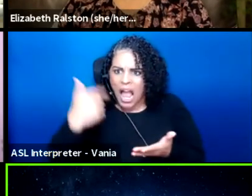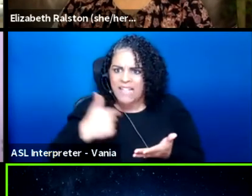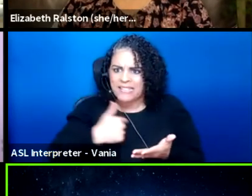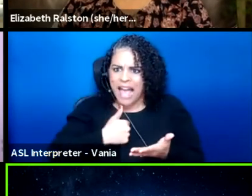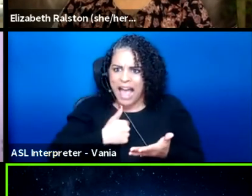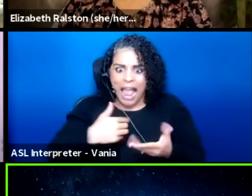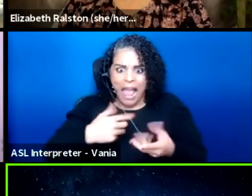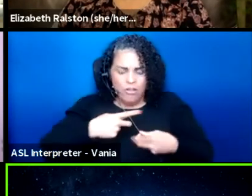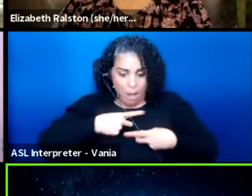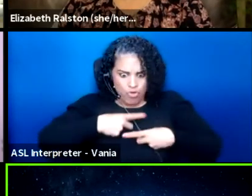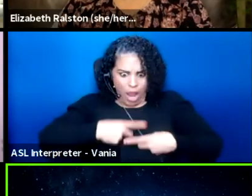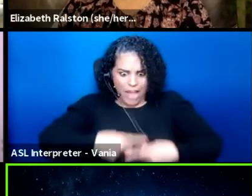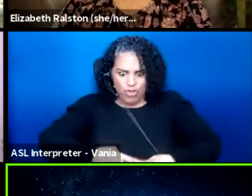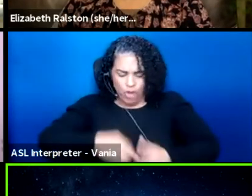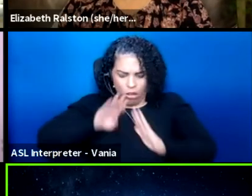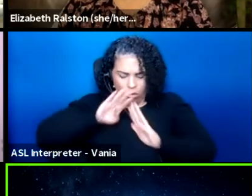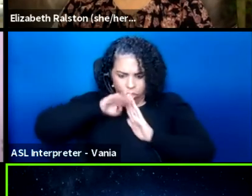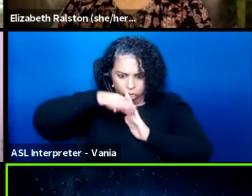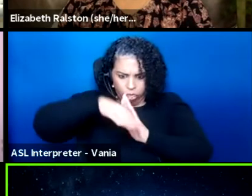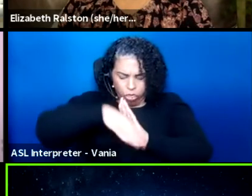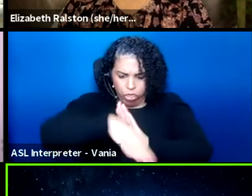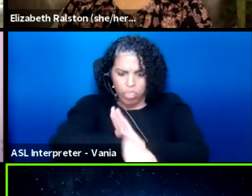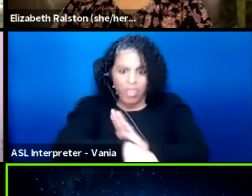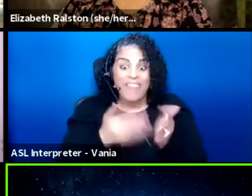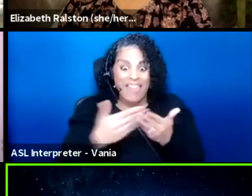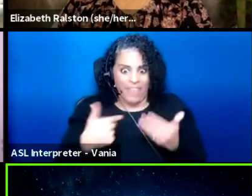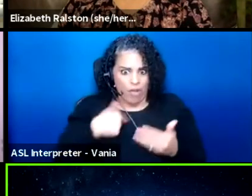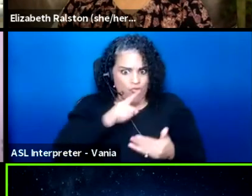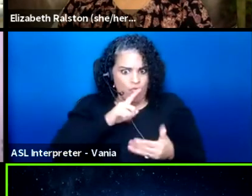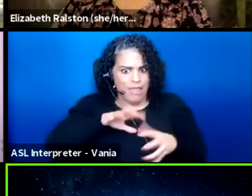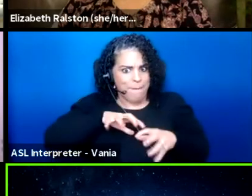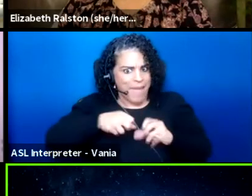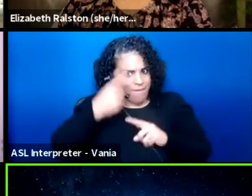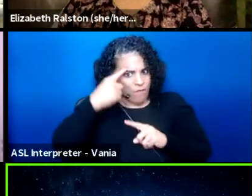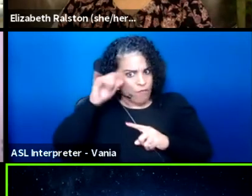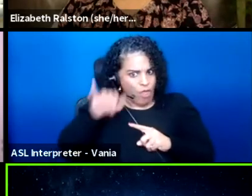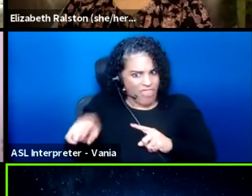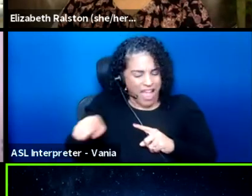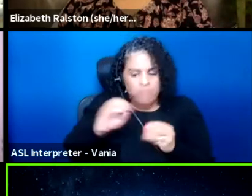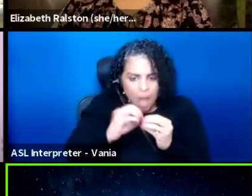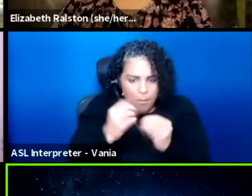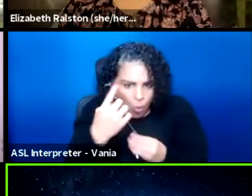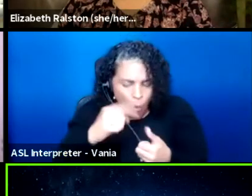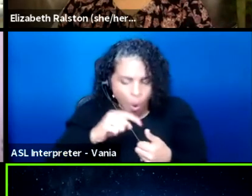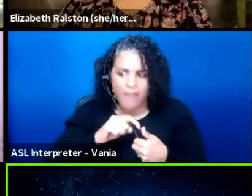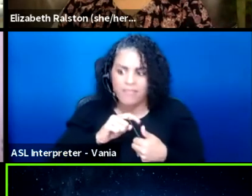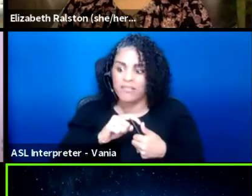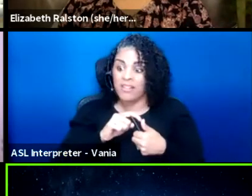and the thing that was really painful to me about that was number one, like up until that point,